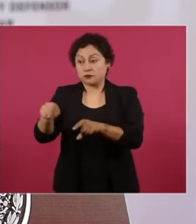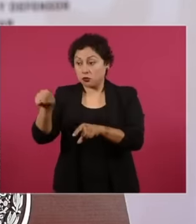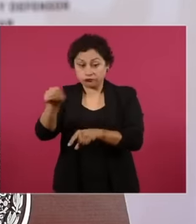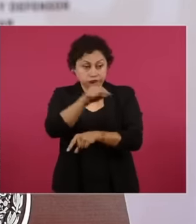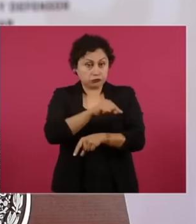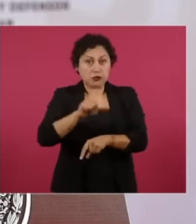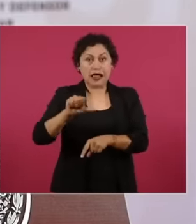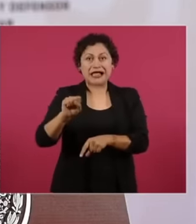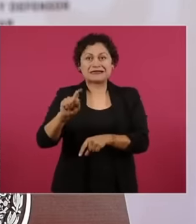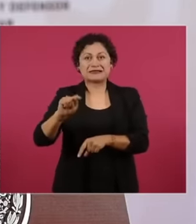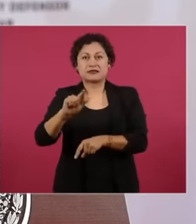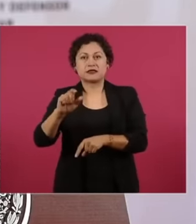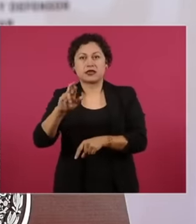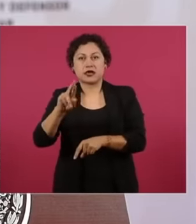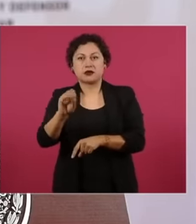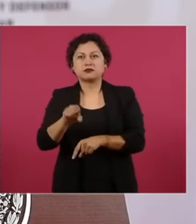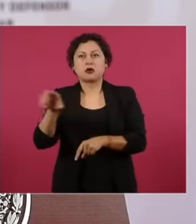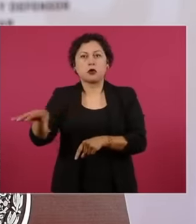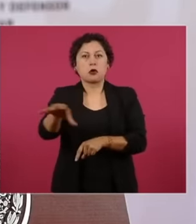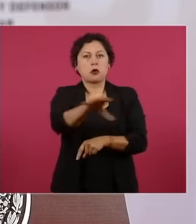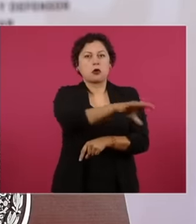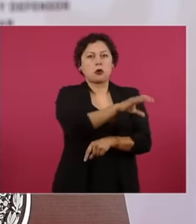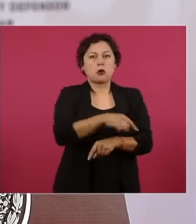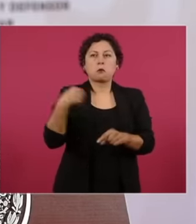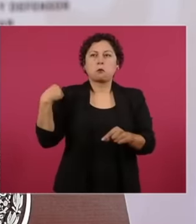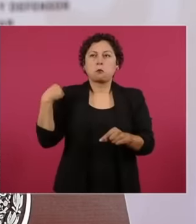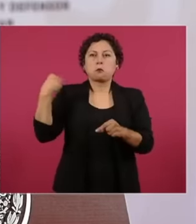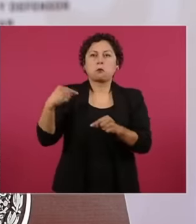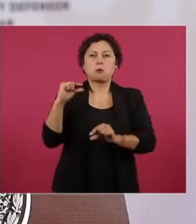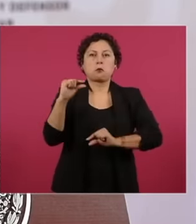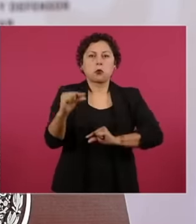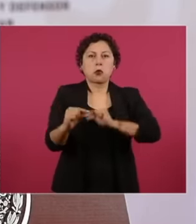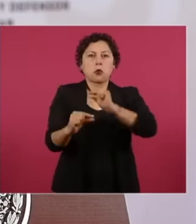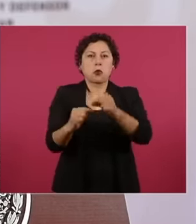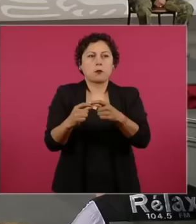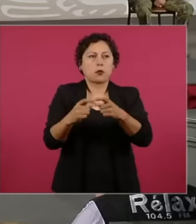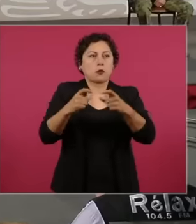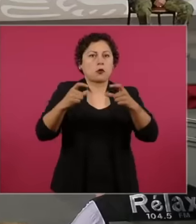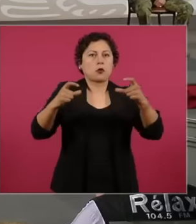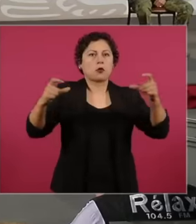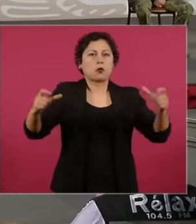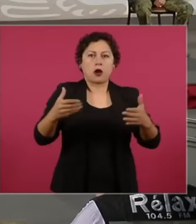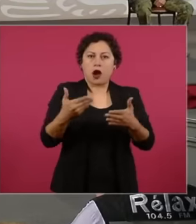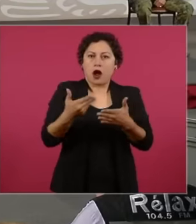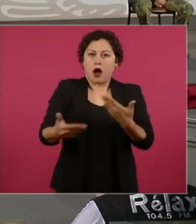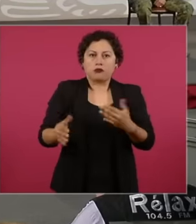say that we are self-sufficient in the design and construction avval within the Marina which Please continue